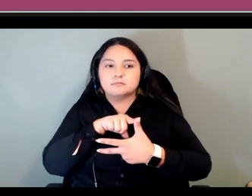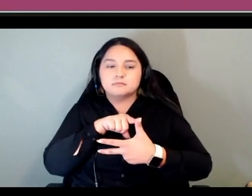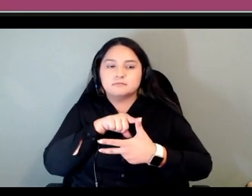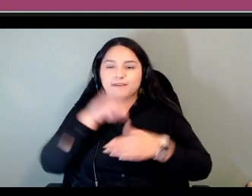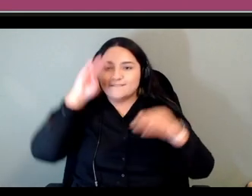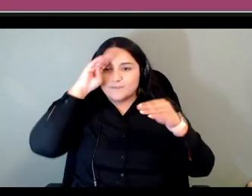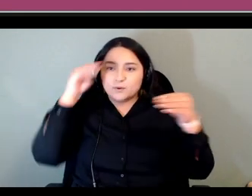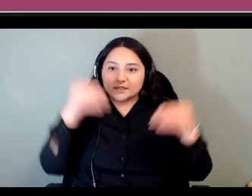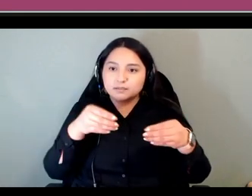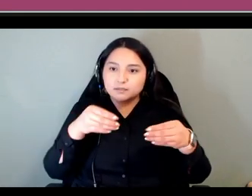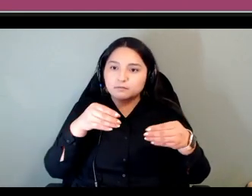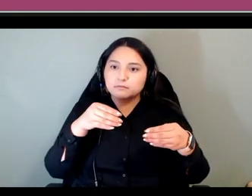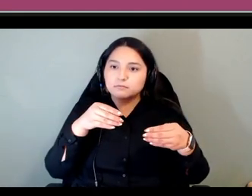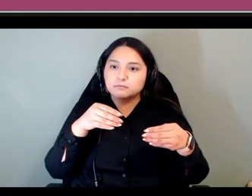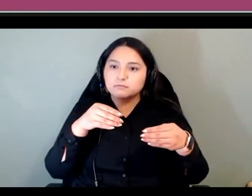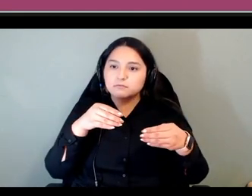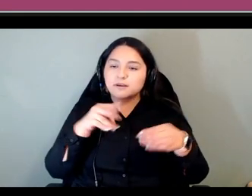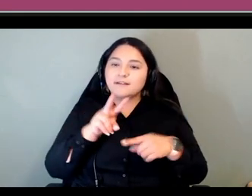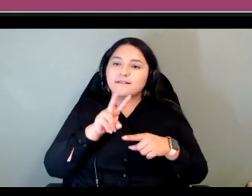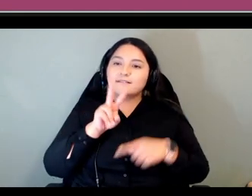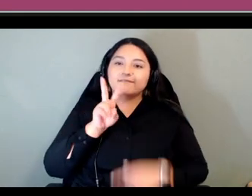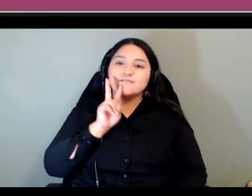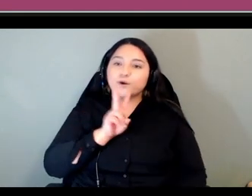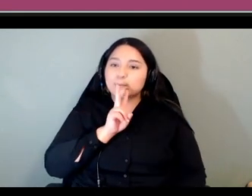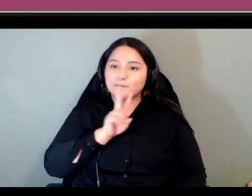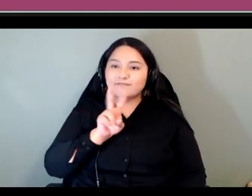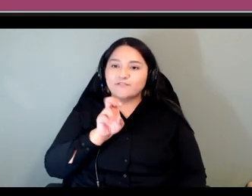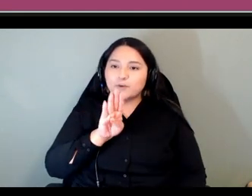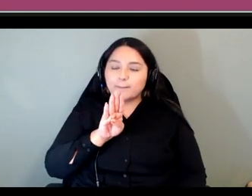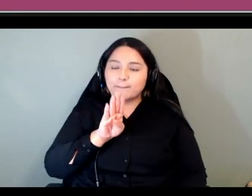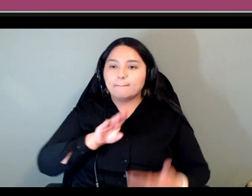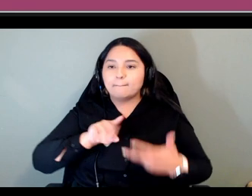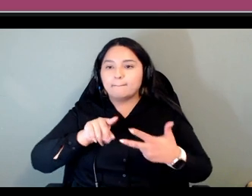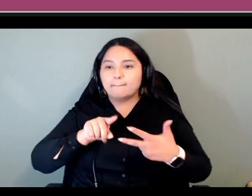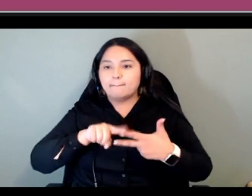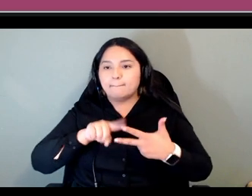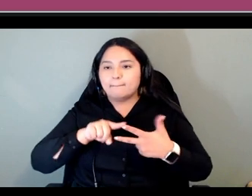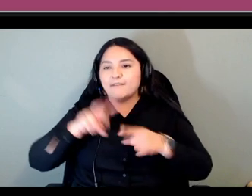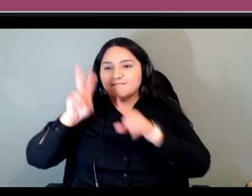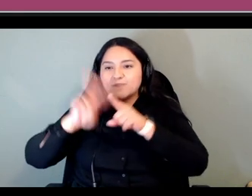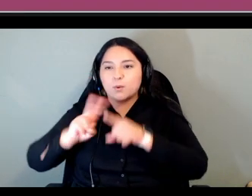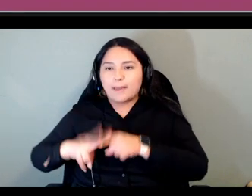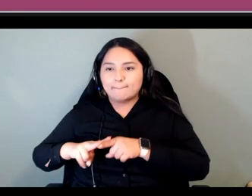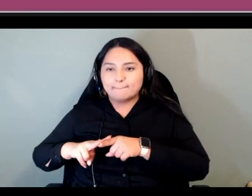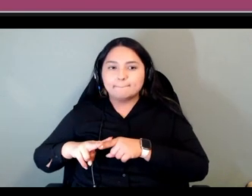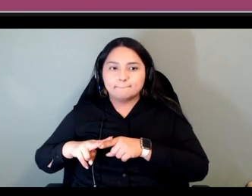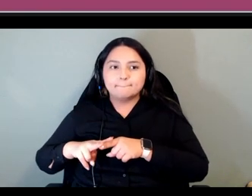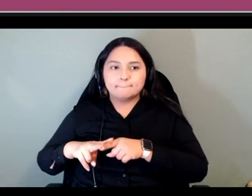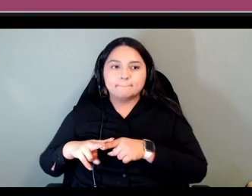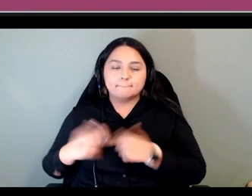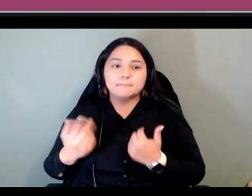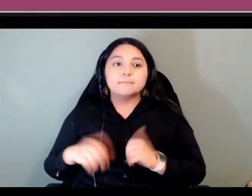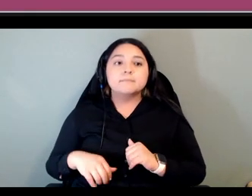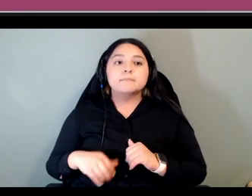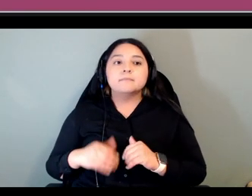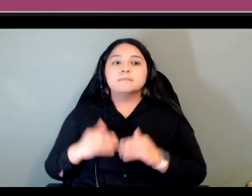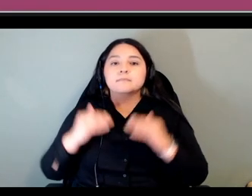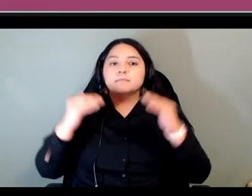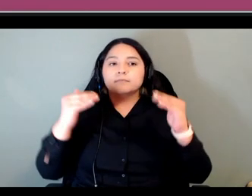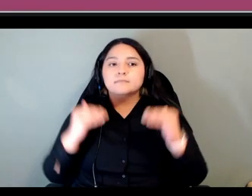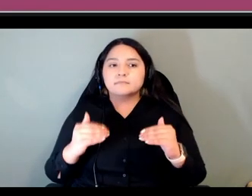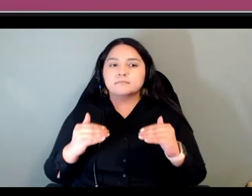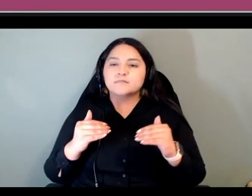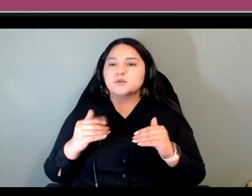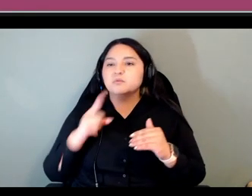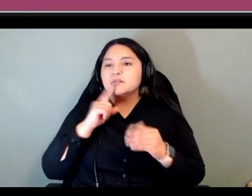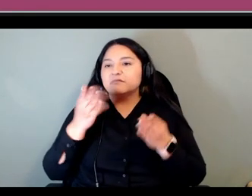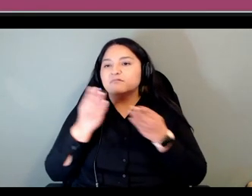third one focused on vocabulary um so and just a bit of general information about the